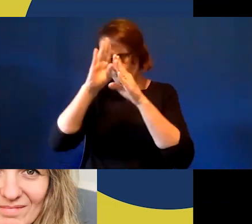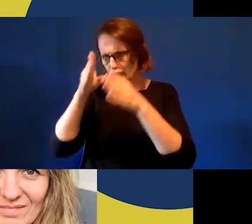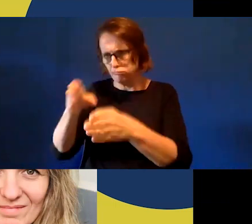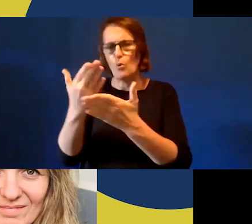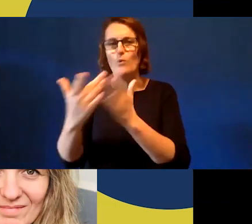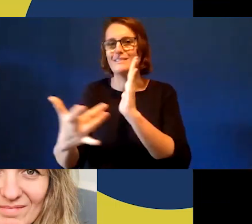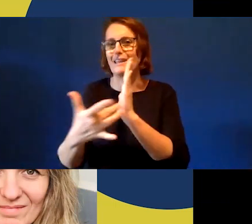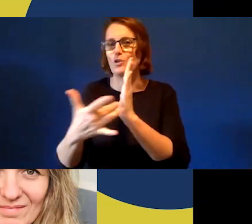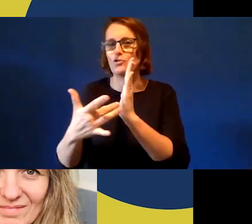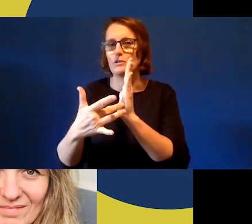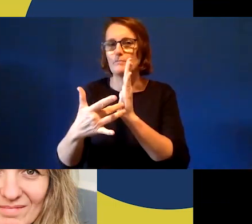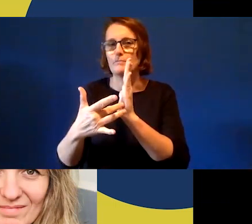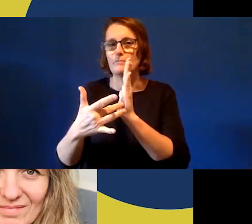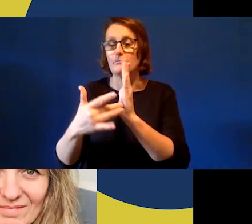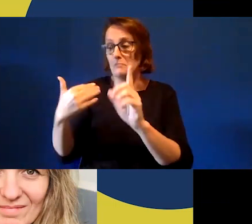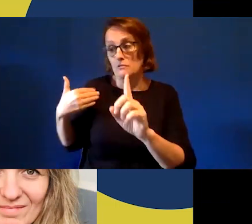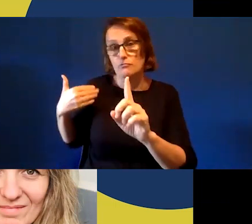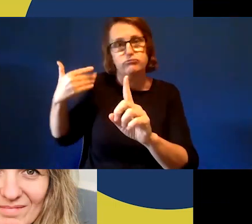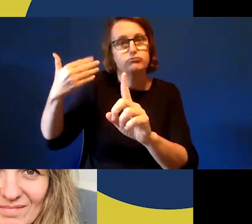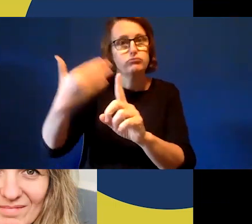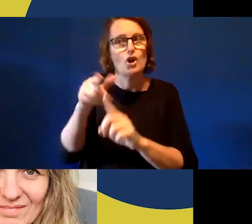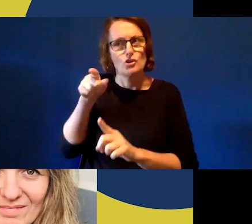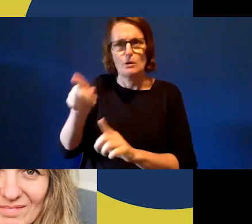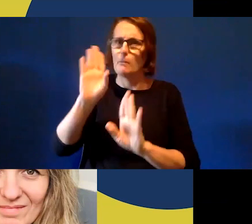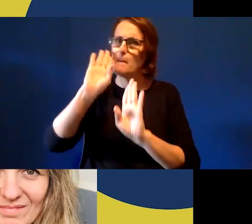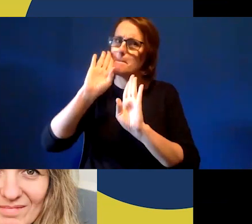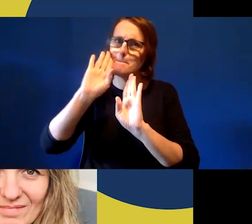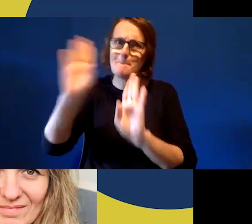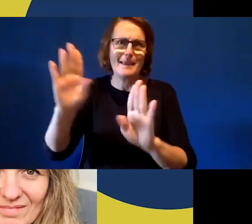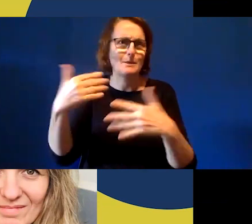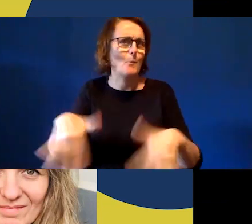the past two decades, she has done some pretty amazing and cool stuff,